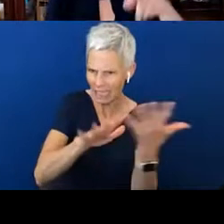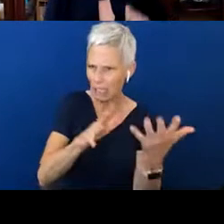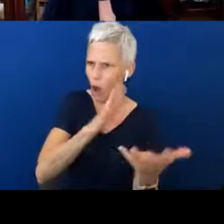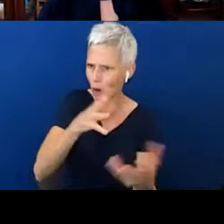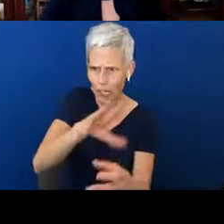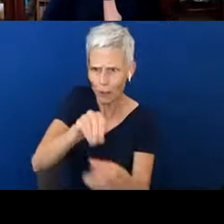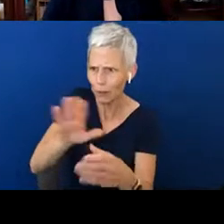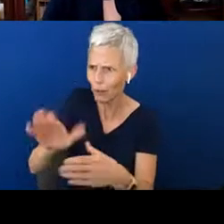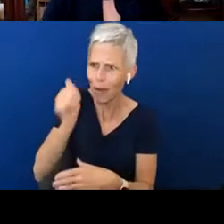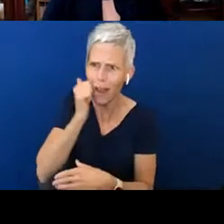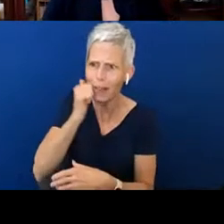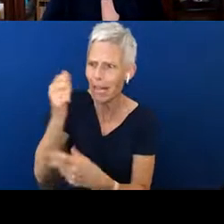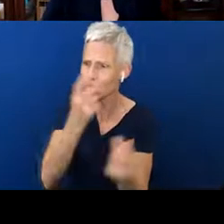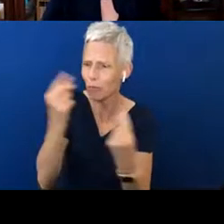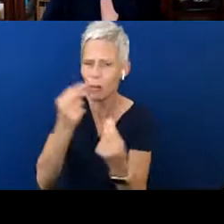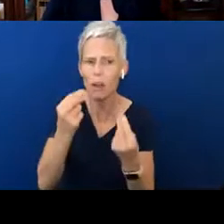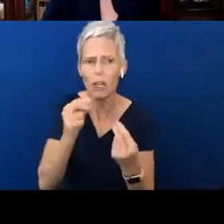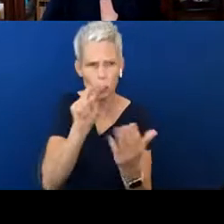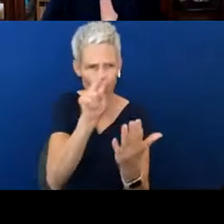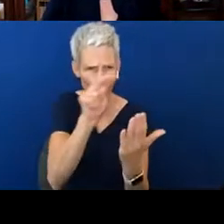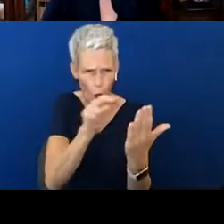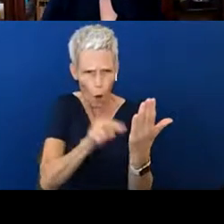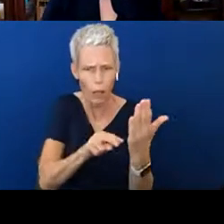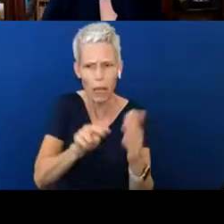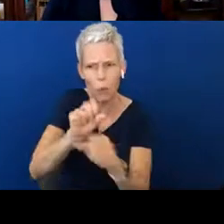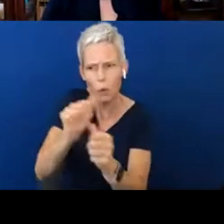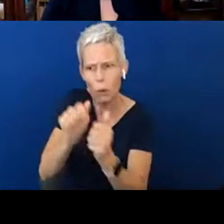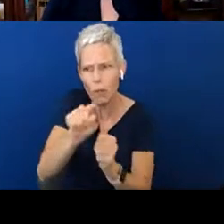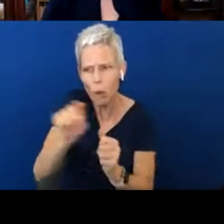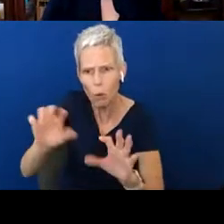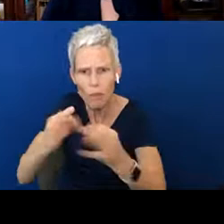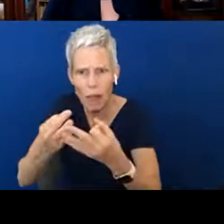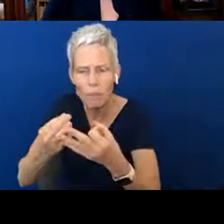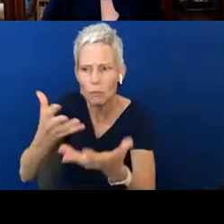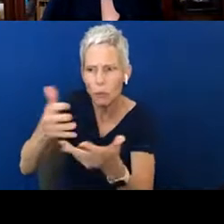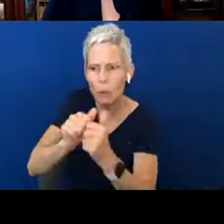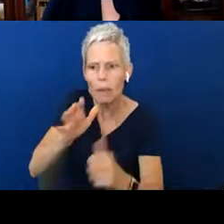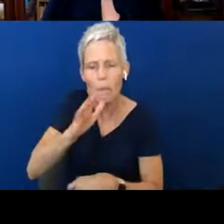this and working with these families and with our parents to say, “Hey, you're already doing this.”